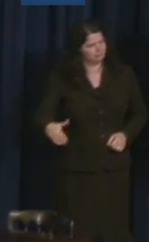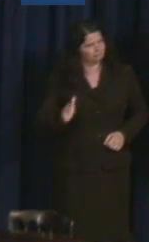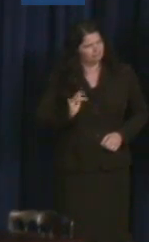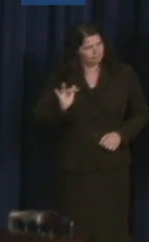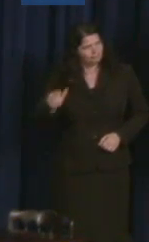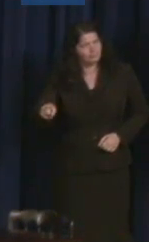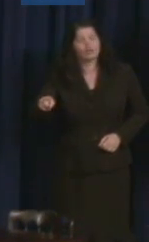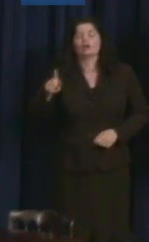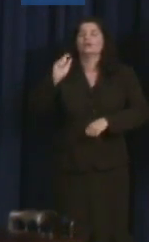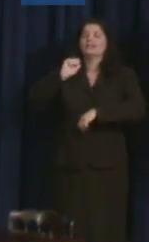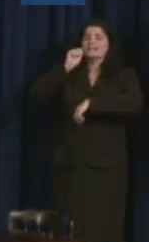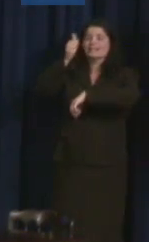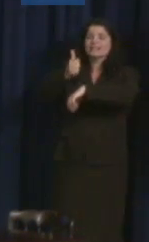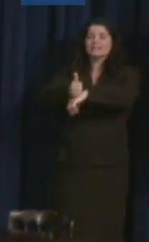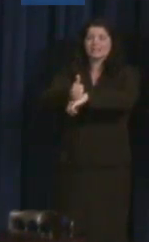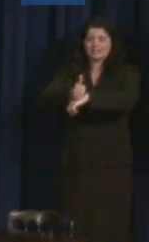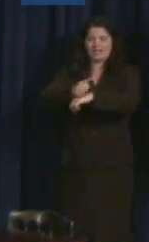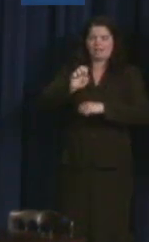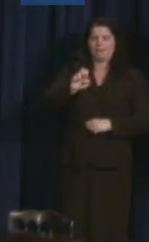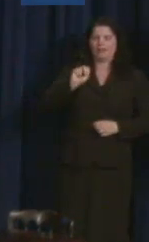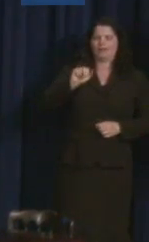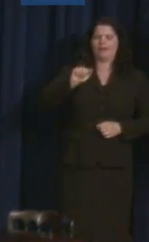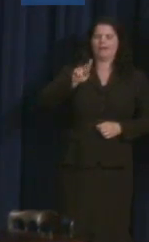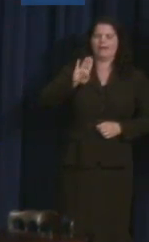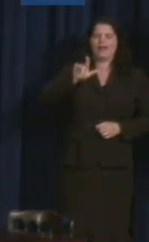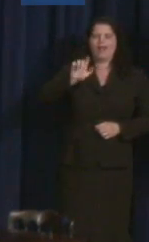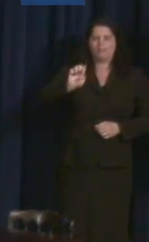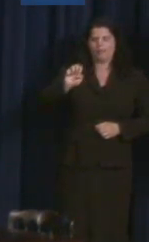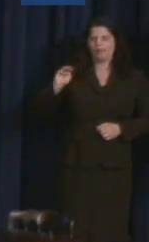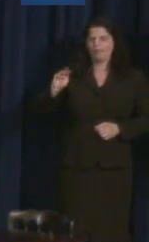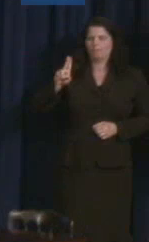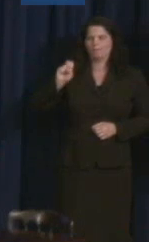the first ever disability advocacy organization